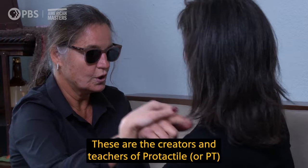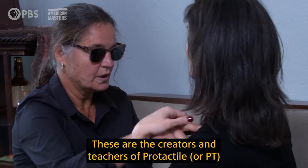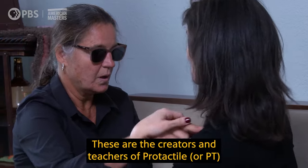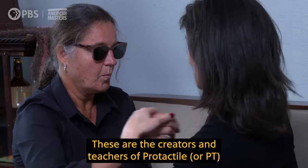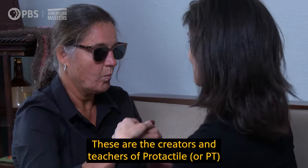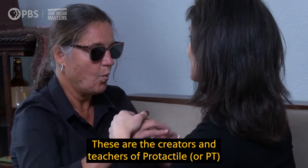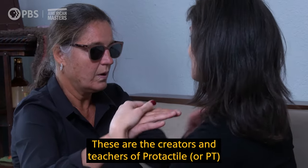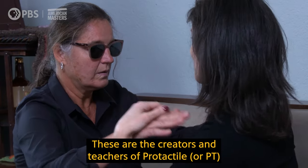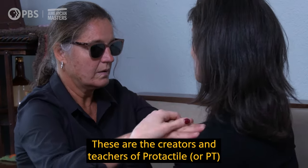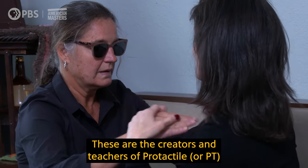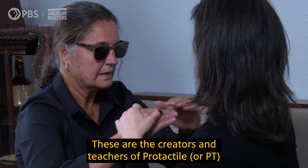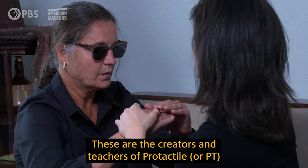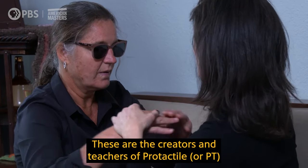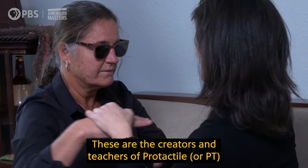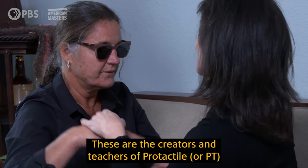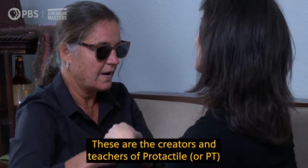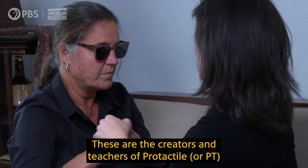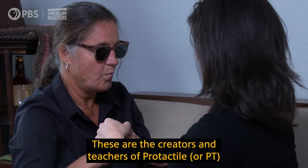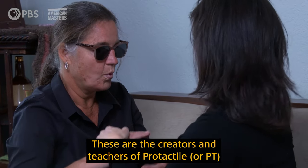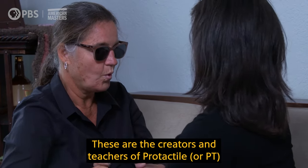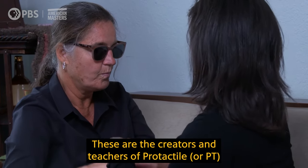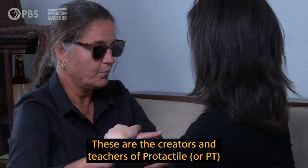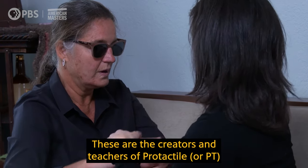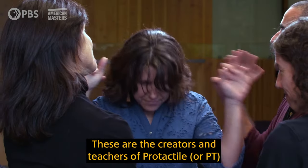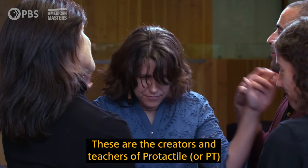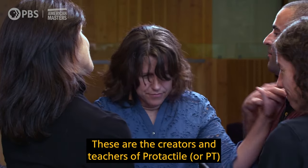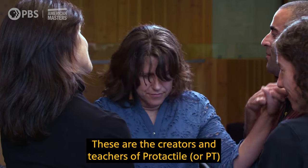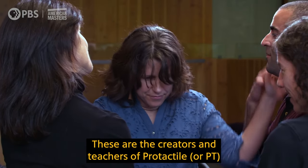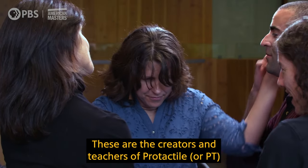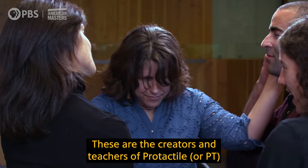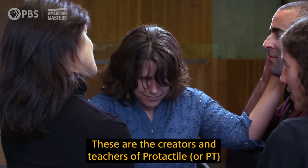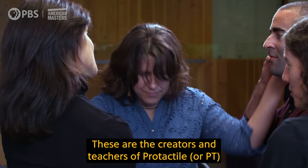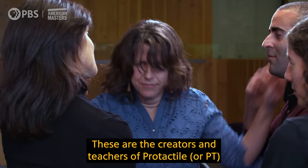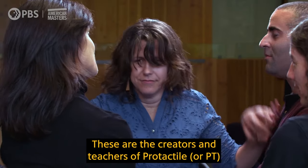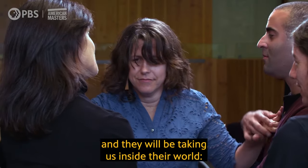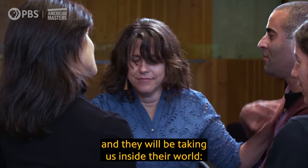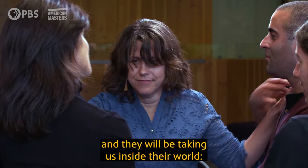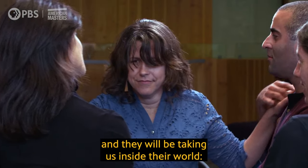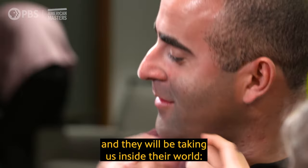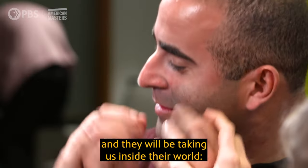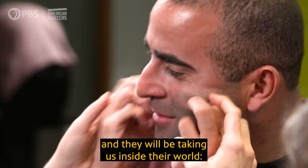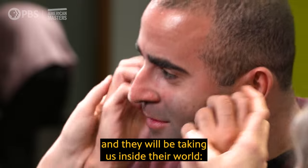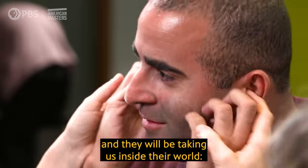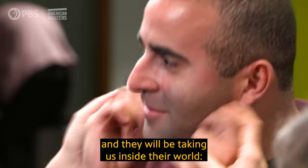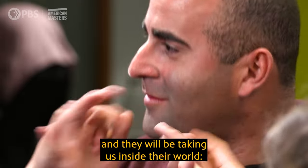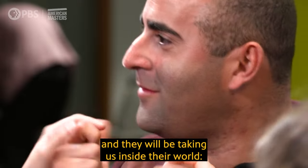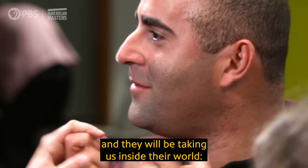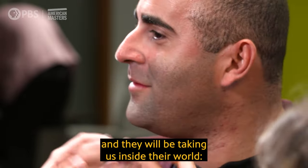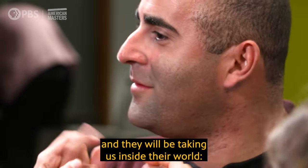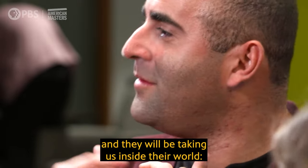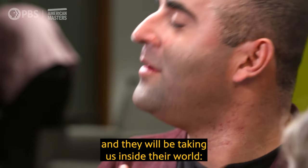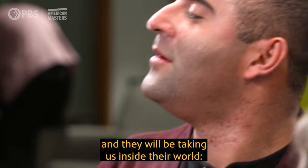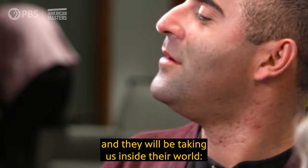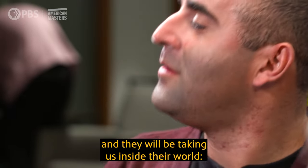These are the creators and teachers of Protactile (or PT) and they will be taking us inside their world: